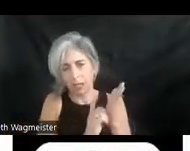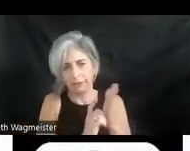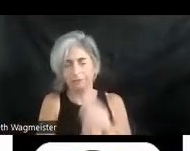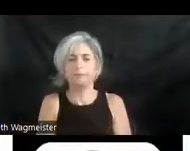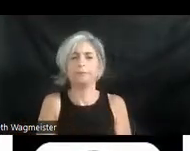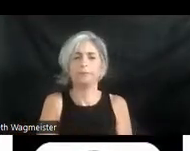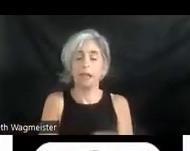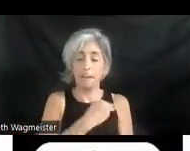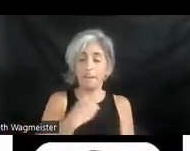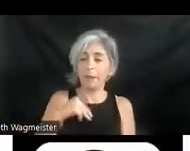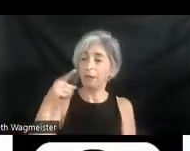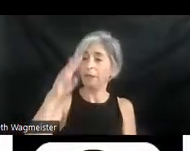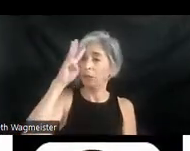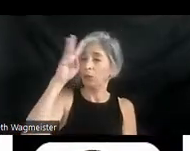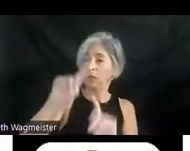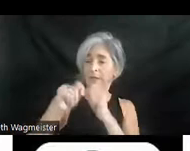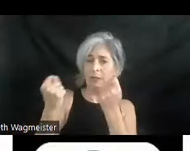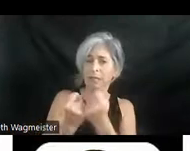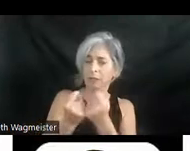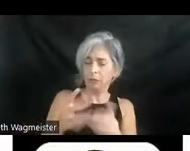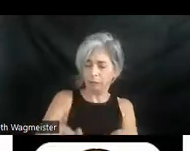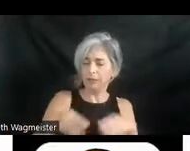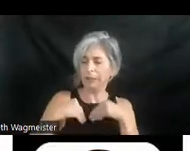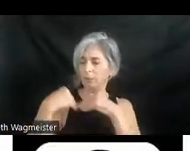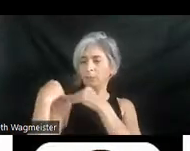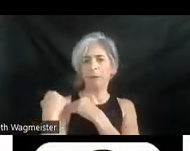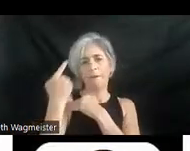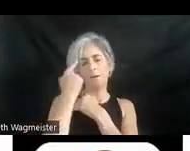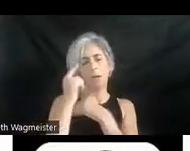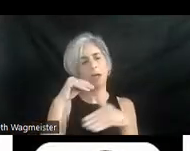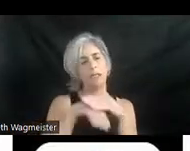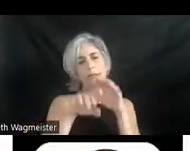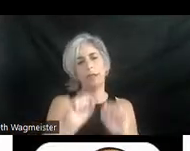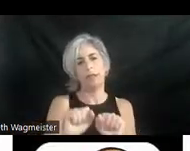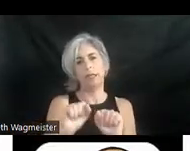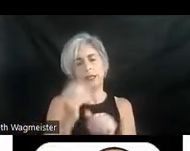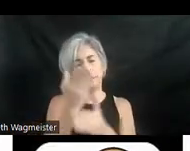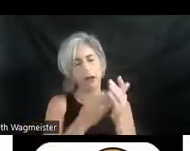of these creative teams took responsibility for accessibility as part of the production